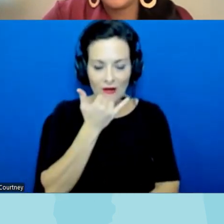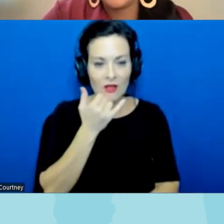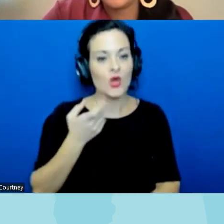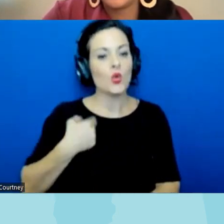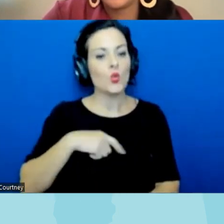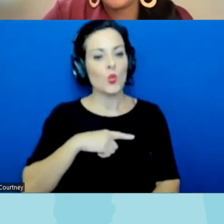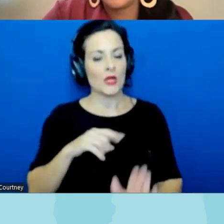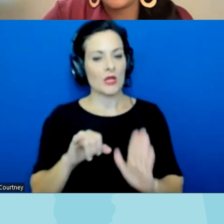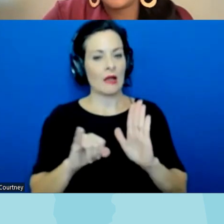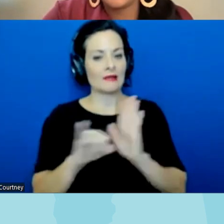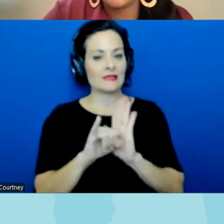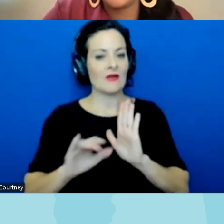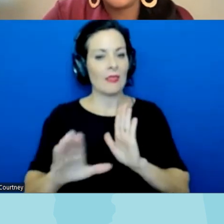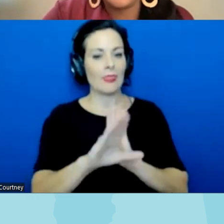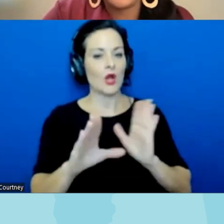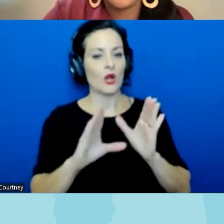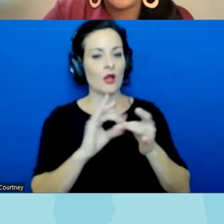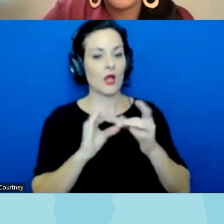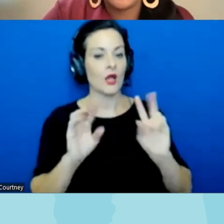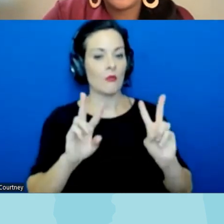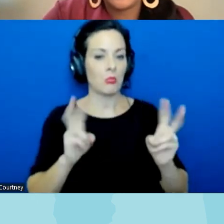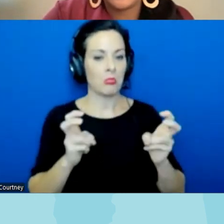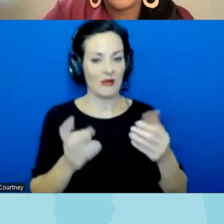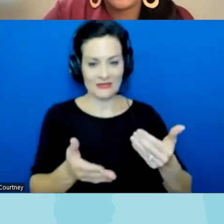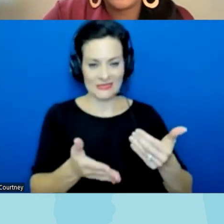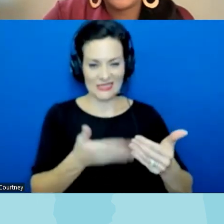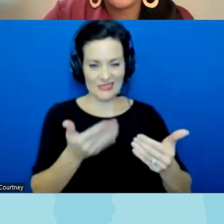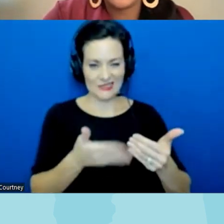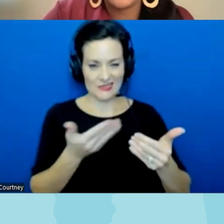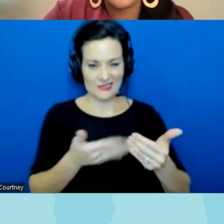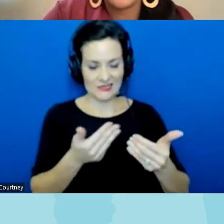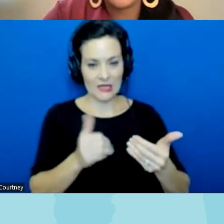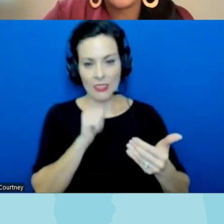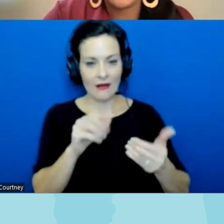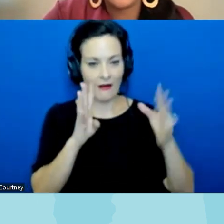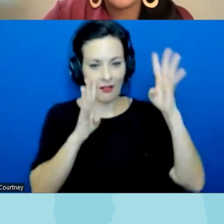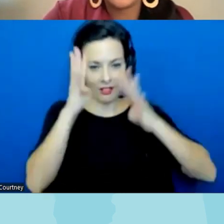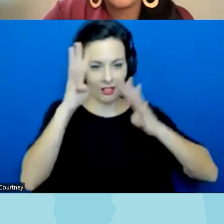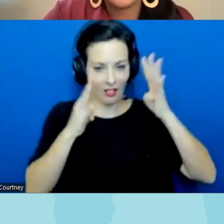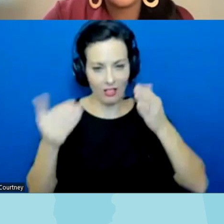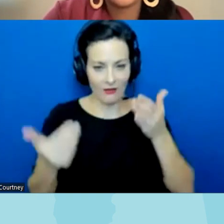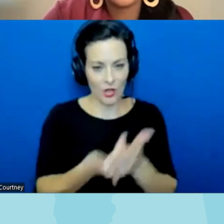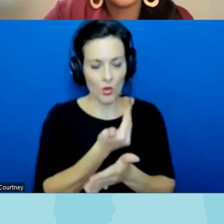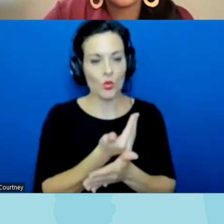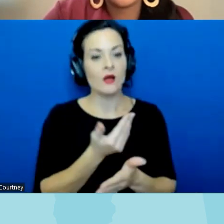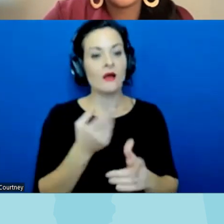their main claims which is easy because they're not very creative um then we identify a partner